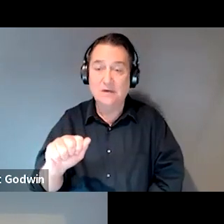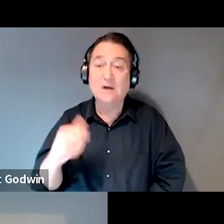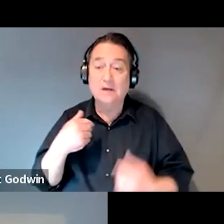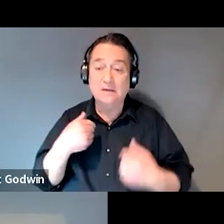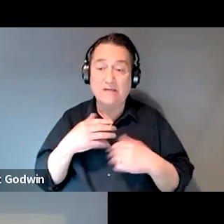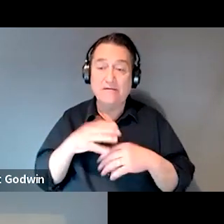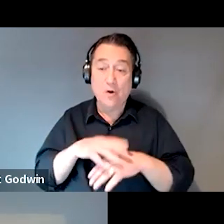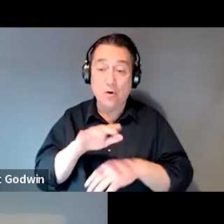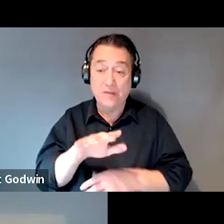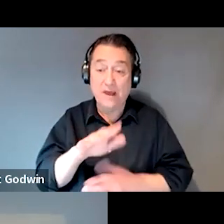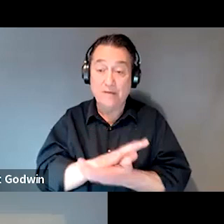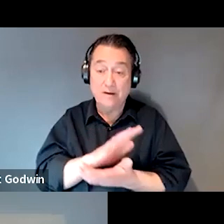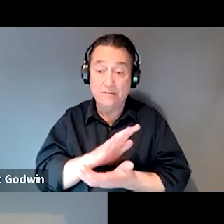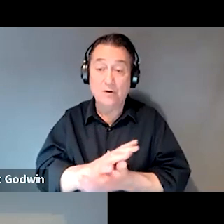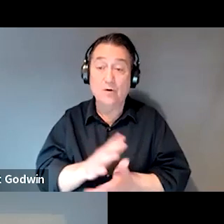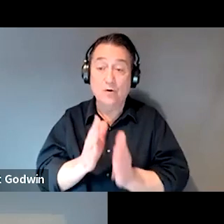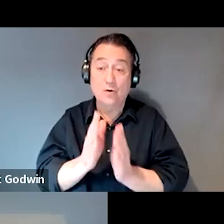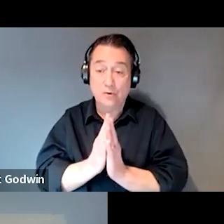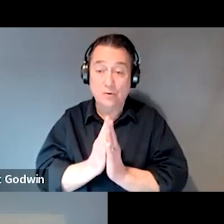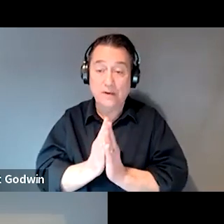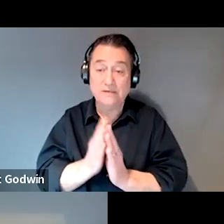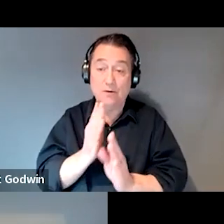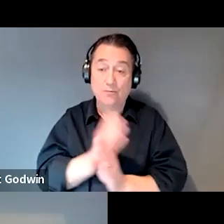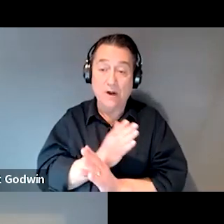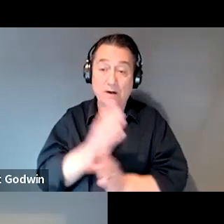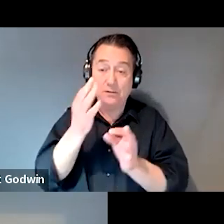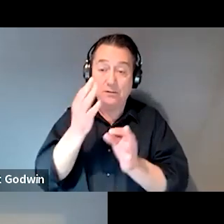that you can request a prior decision CD and basically,